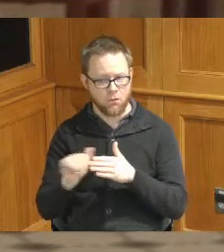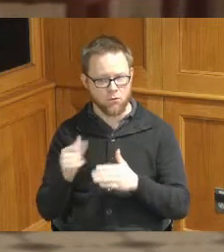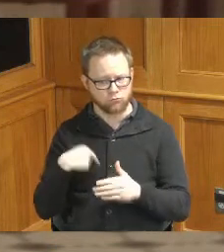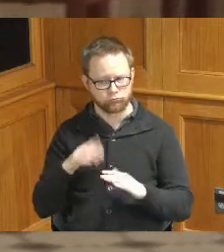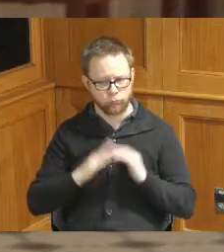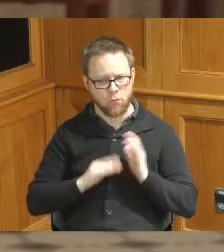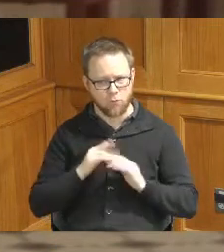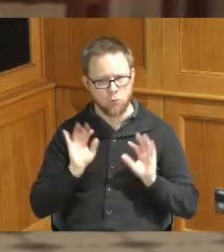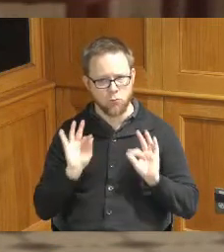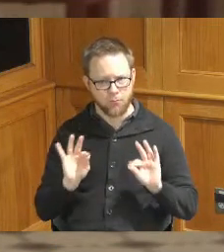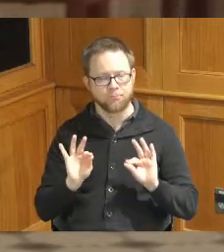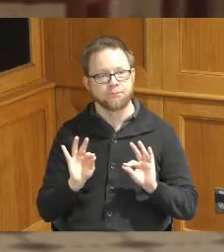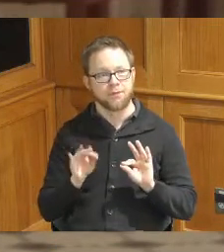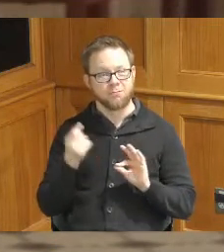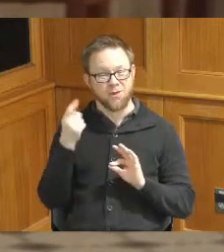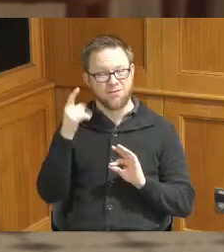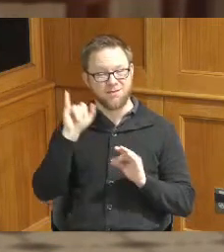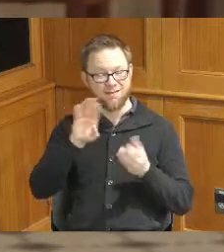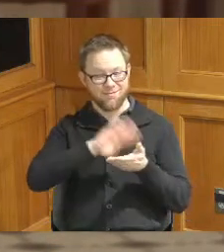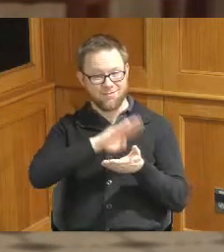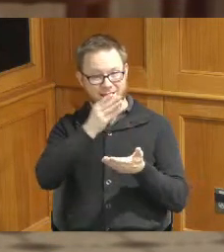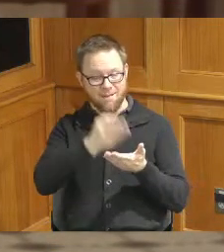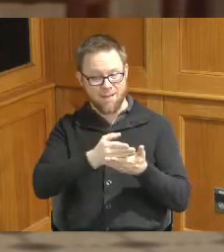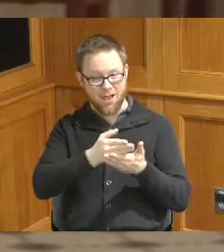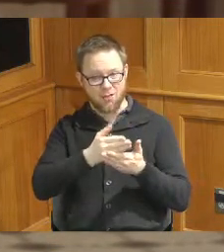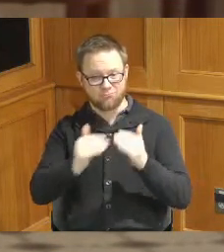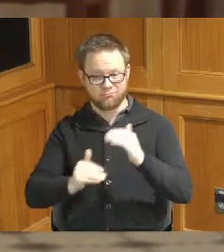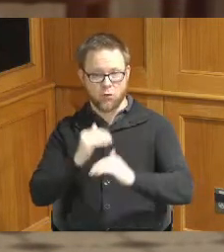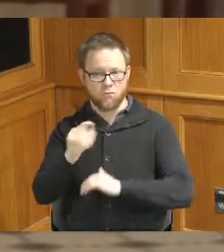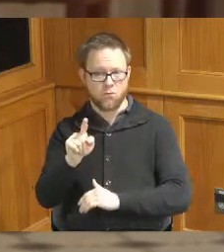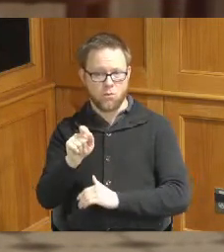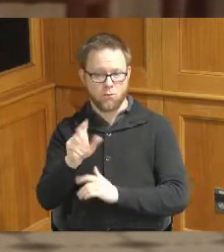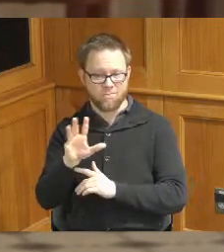but because those that amount exceeds the 1.5 the Board allocated for this